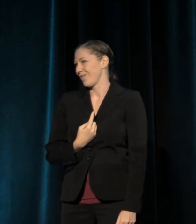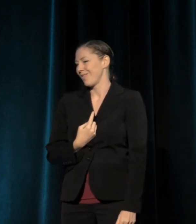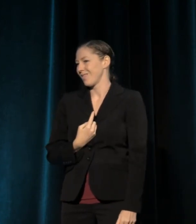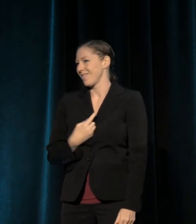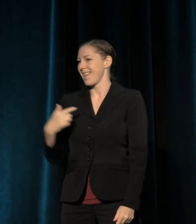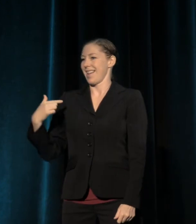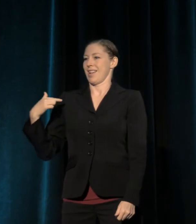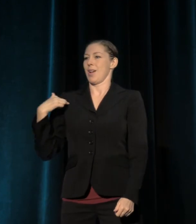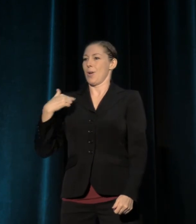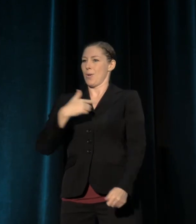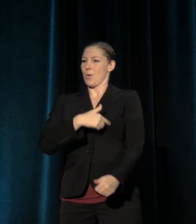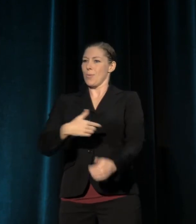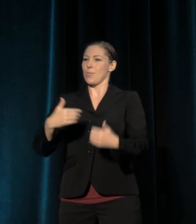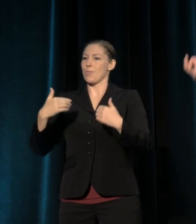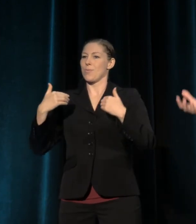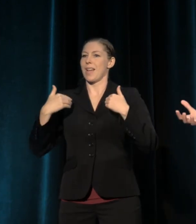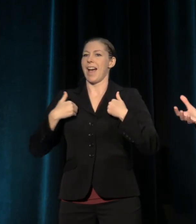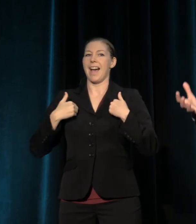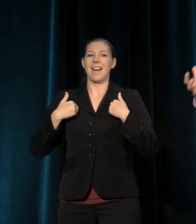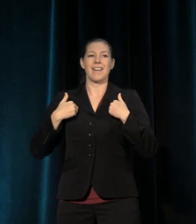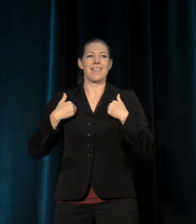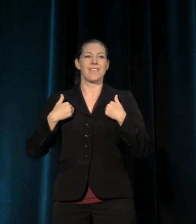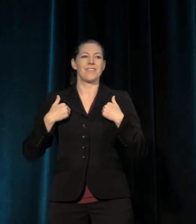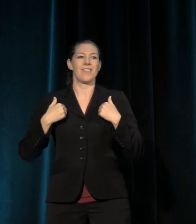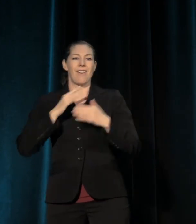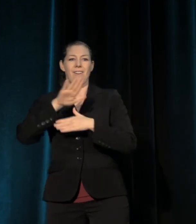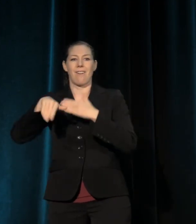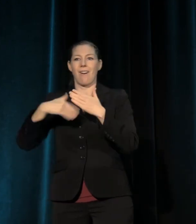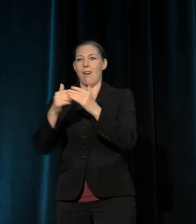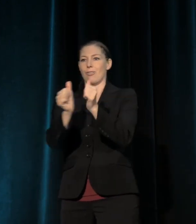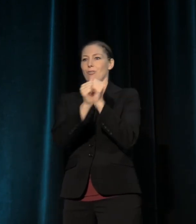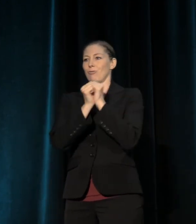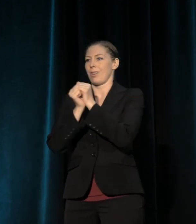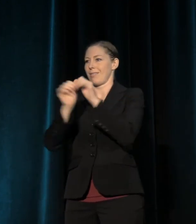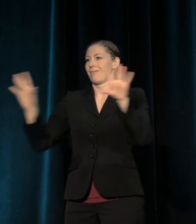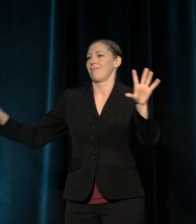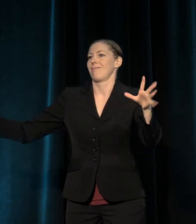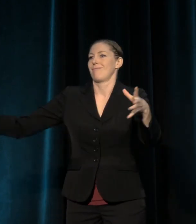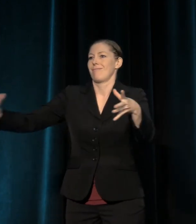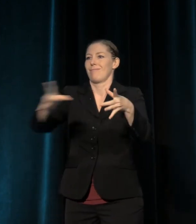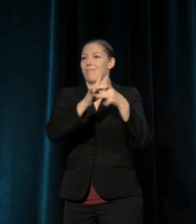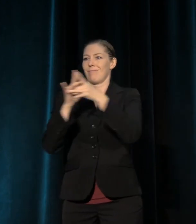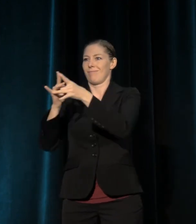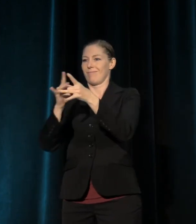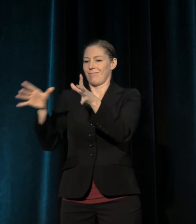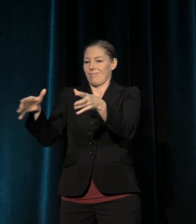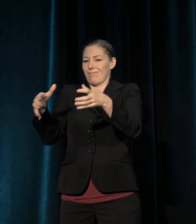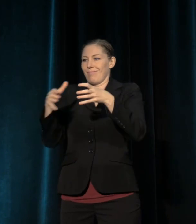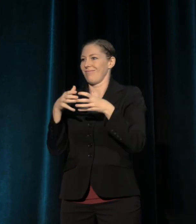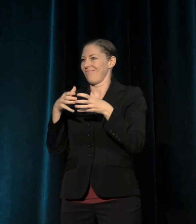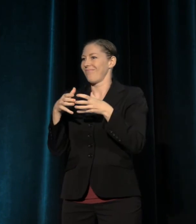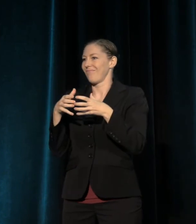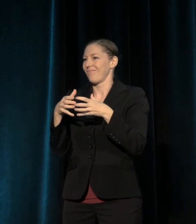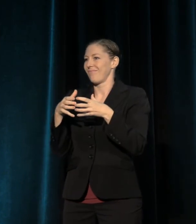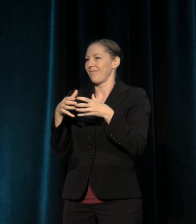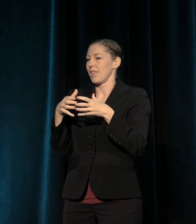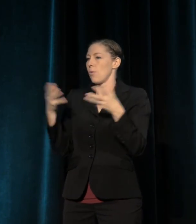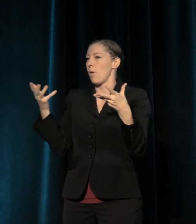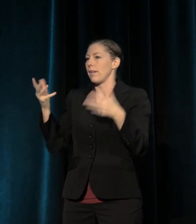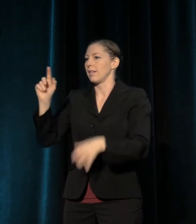We have a collective that brings us all together. We have TCG.